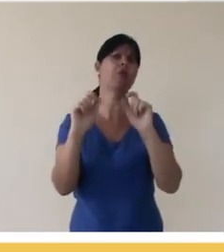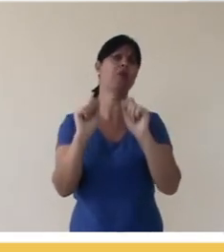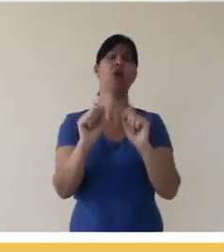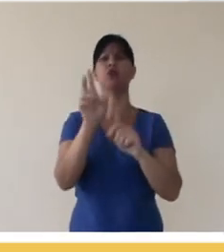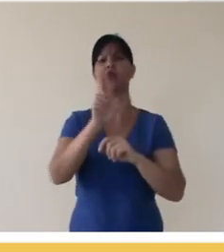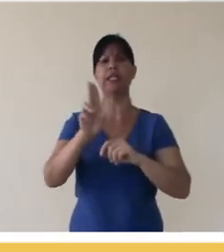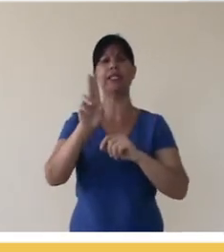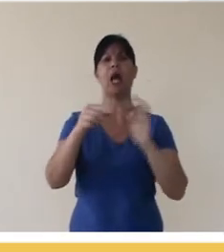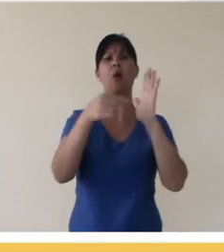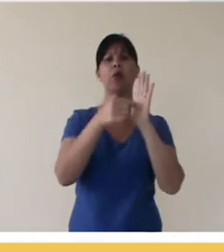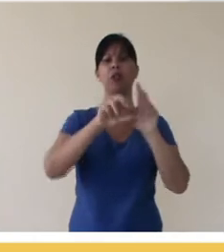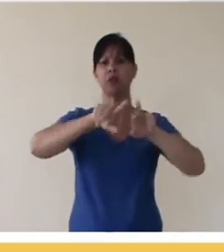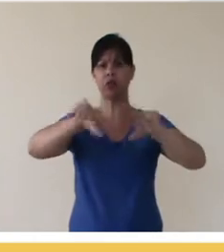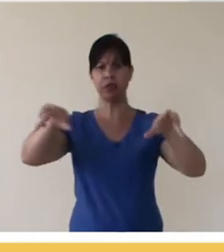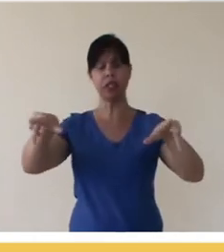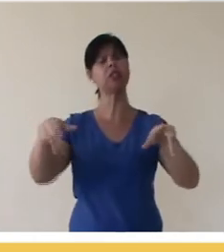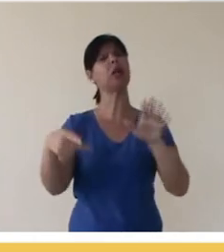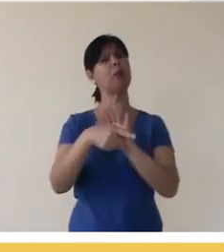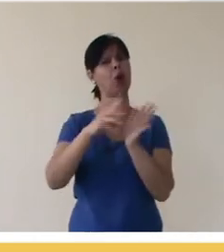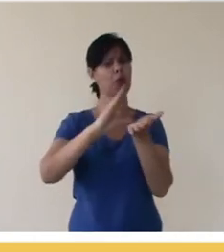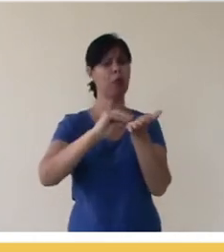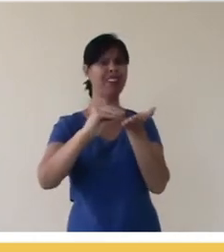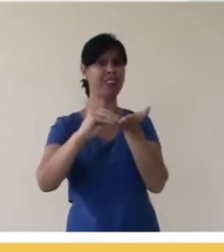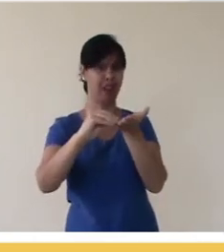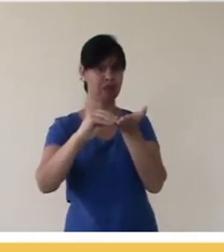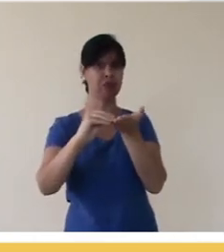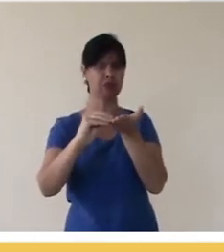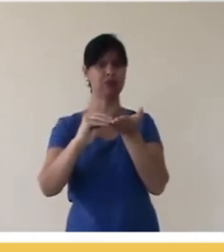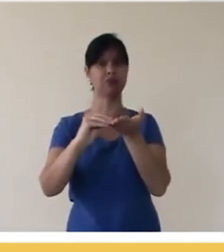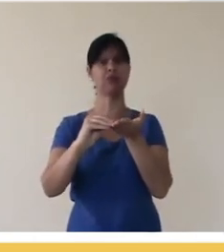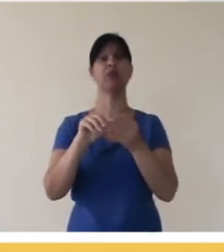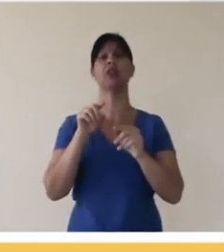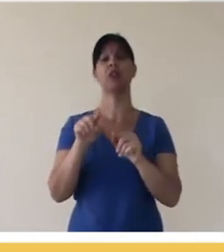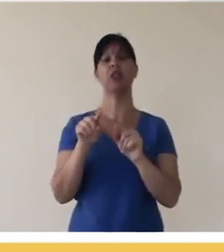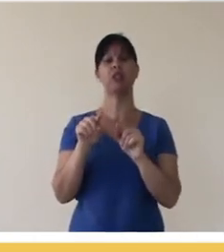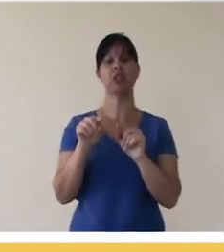dictated by various programs and their metadata from the file itself. That is